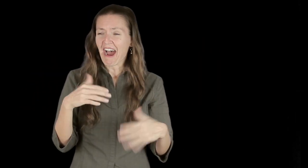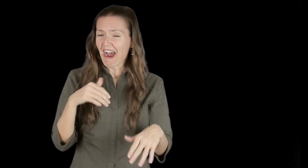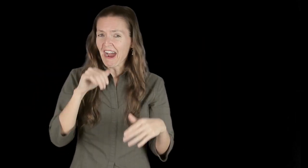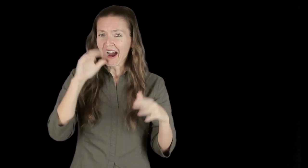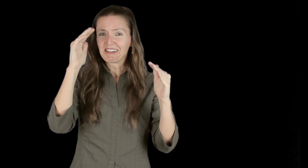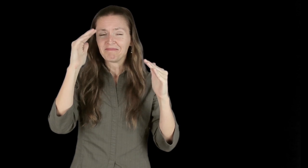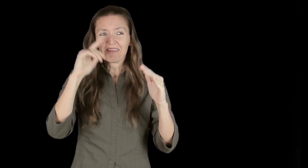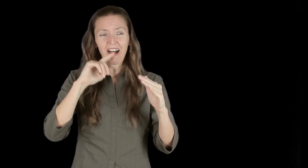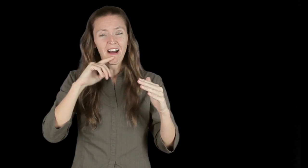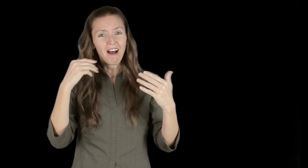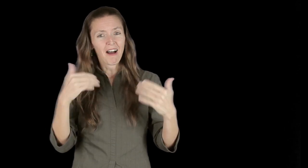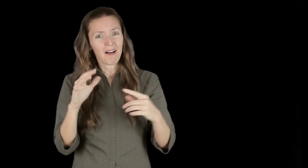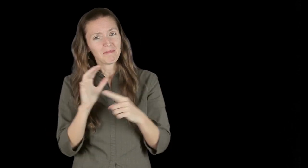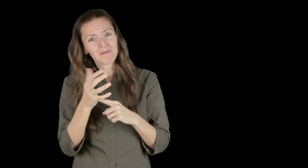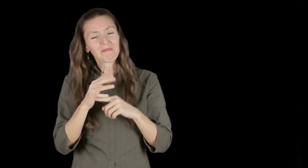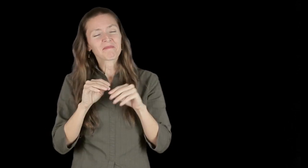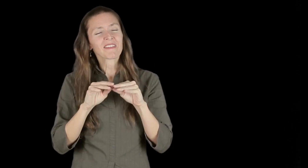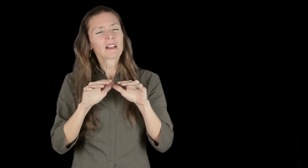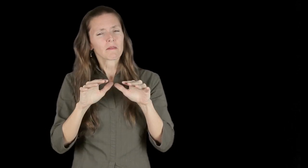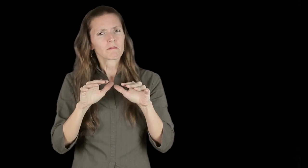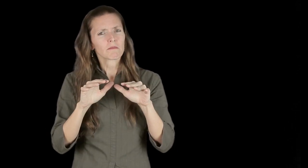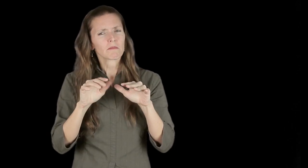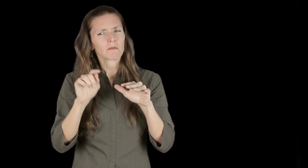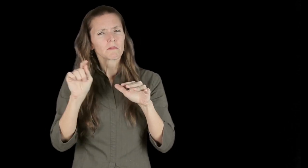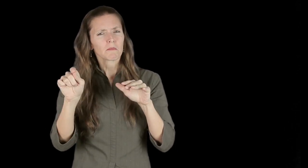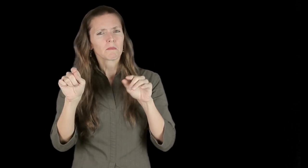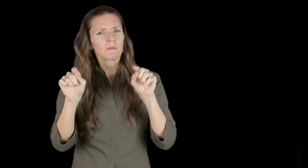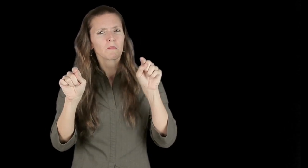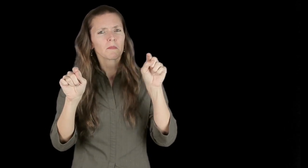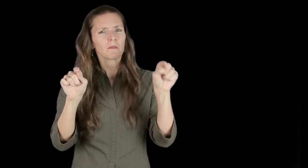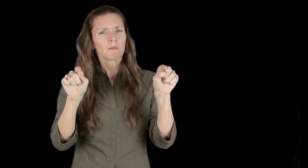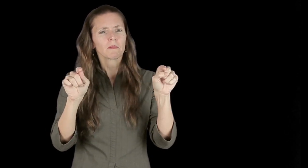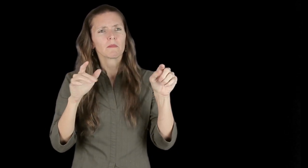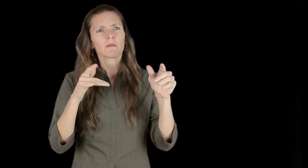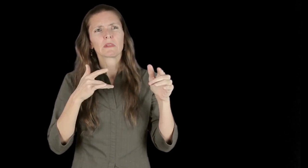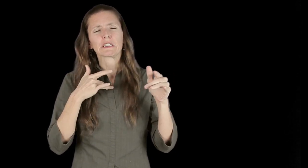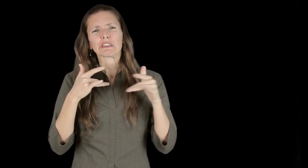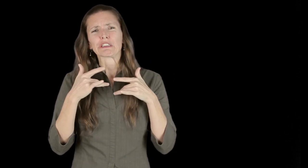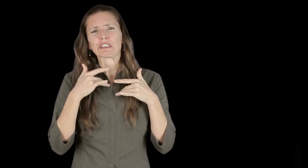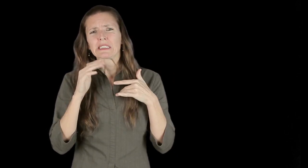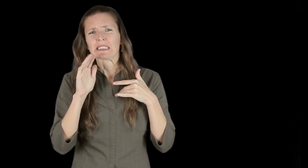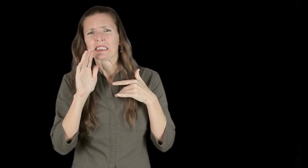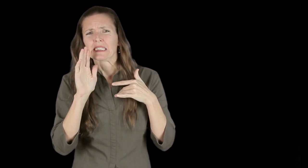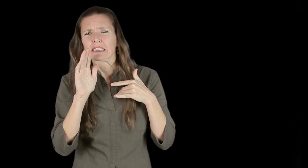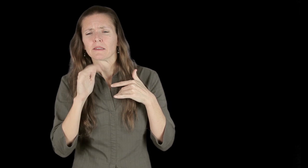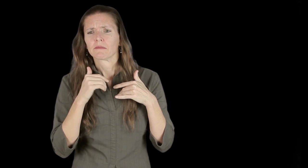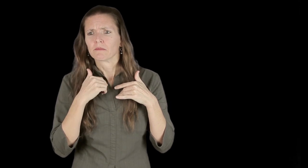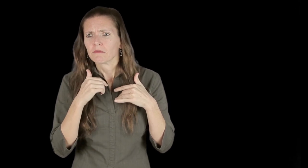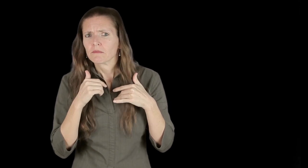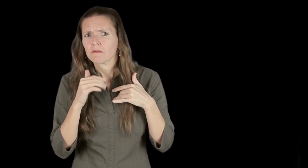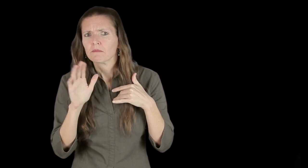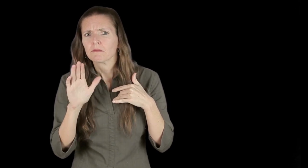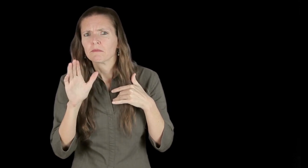I truly didn’t expect the video to become so popular so quickly! However, a couple of people then contacted me with some concerns.